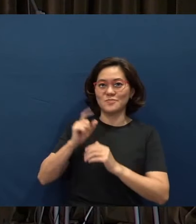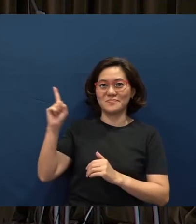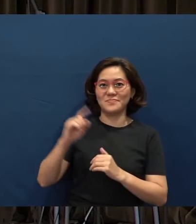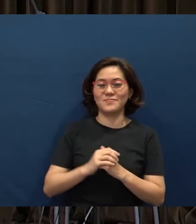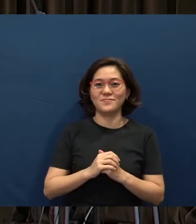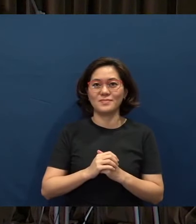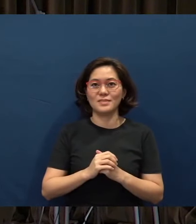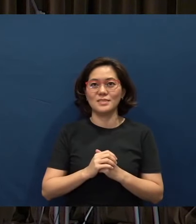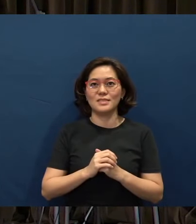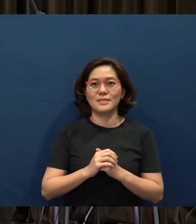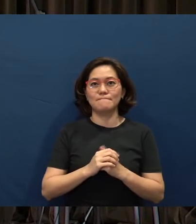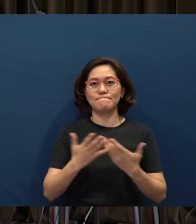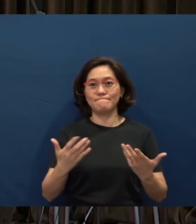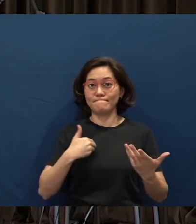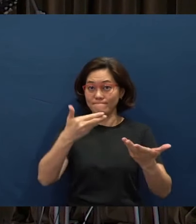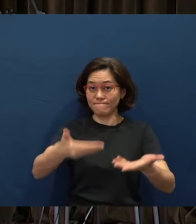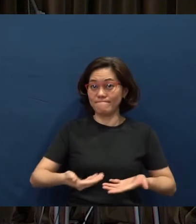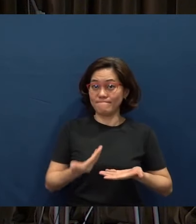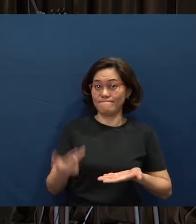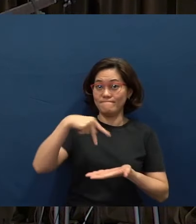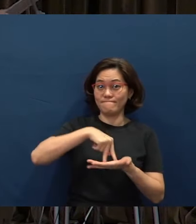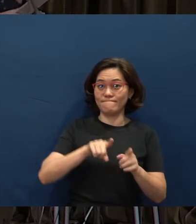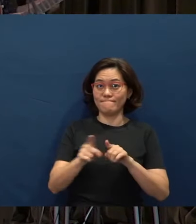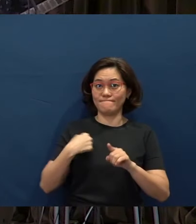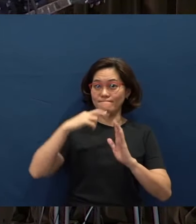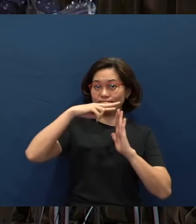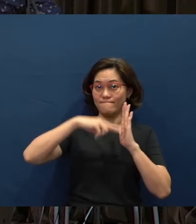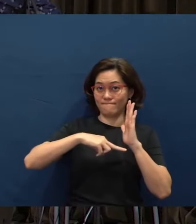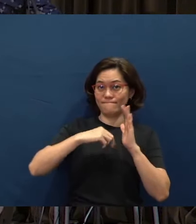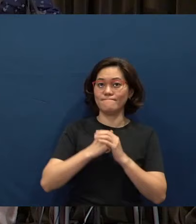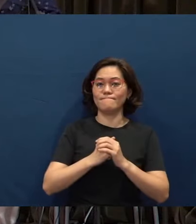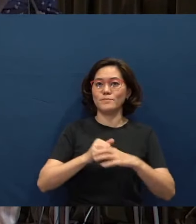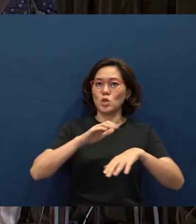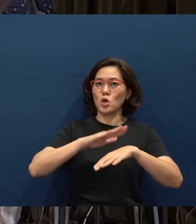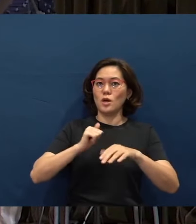Can I just invite you to stand as I read our call to worship this morning?